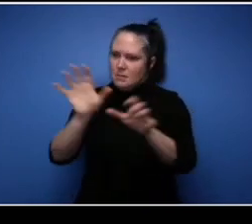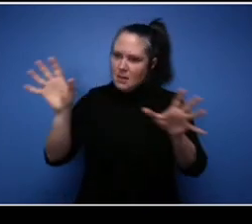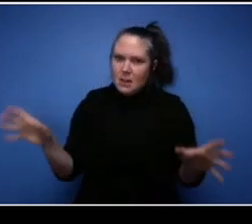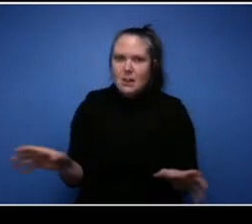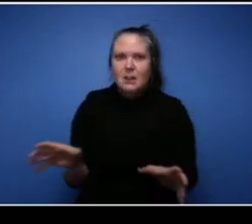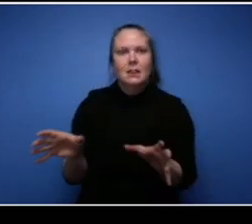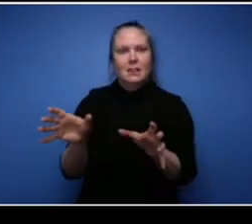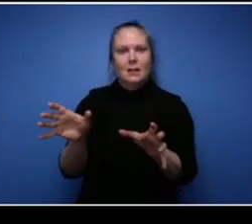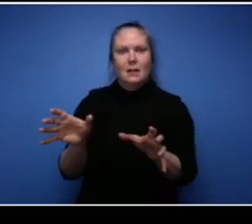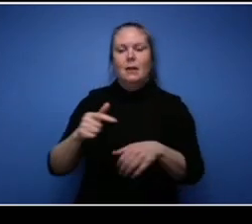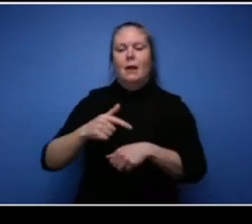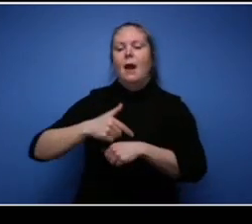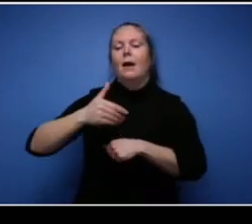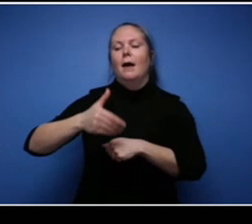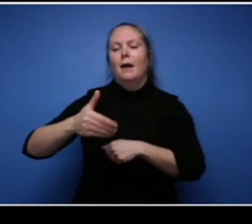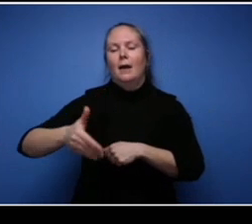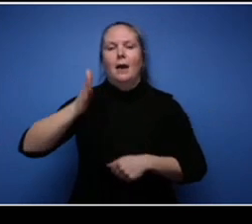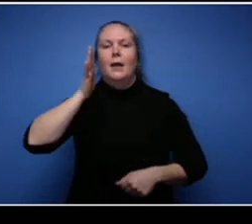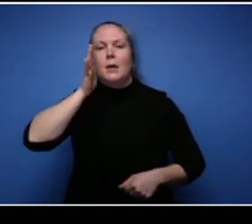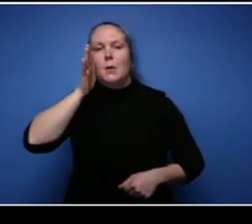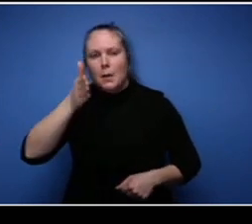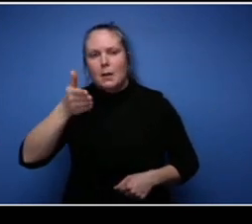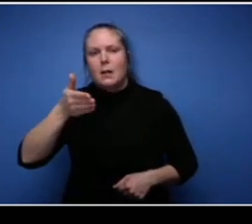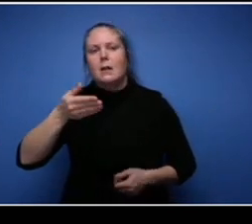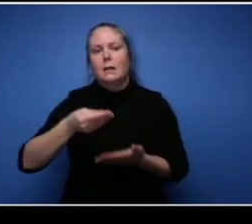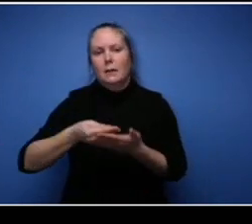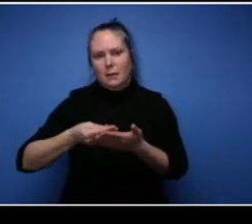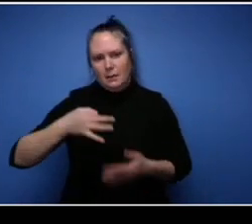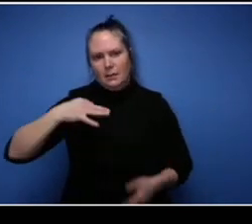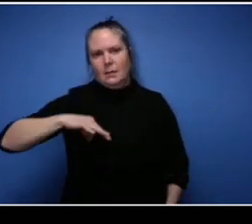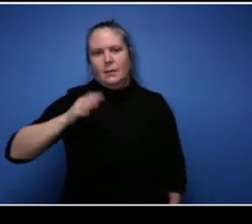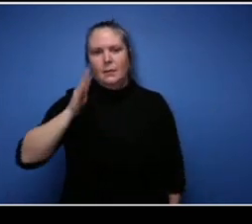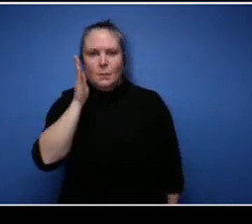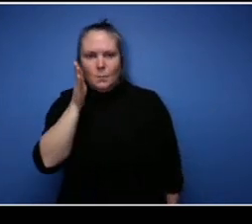of having a mentor, especially someone who has been successful and has done what you